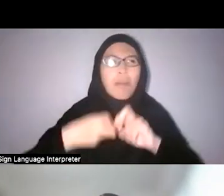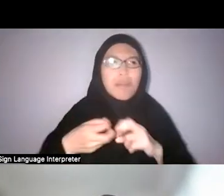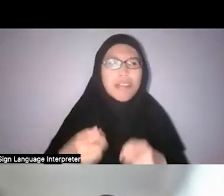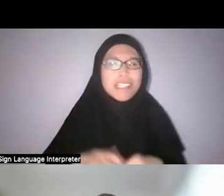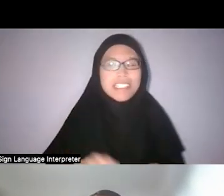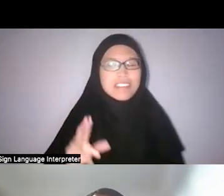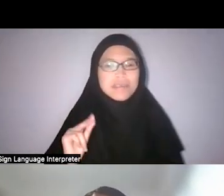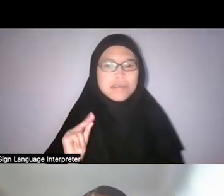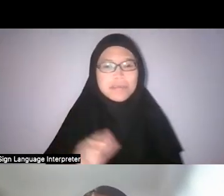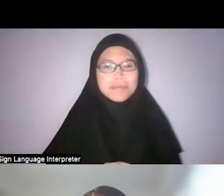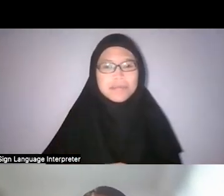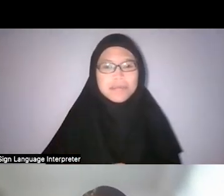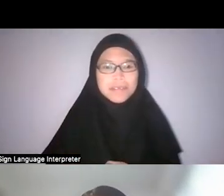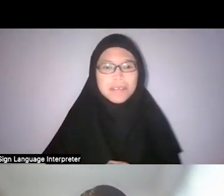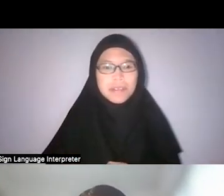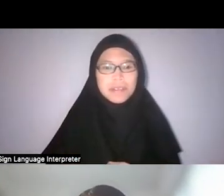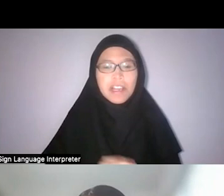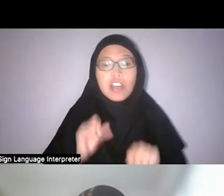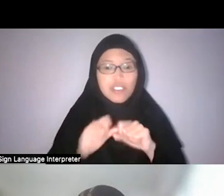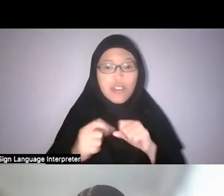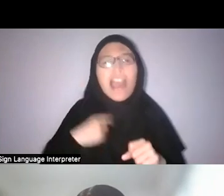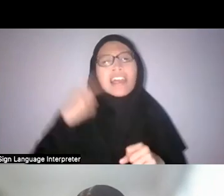And so, I did think a lot about this.